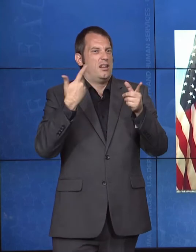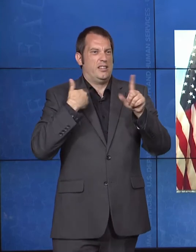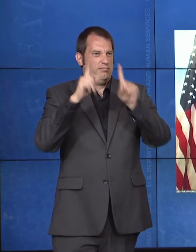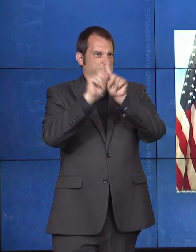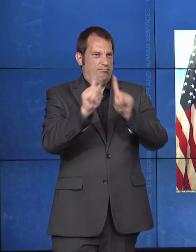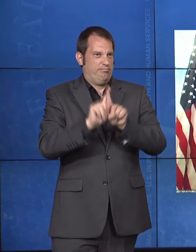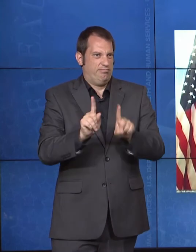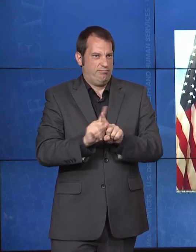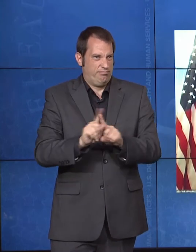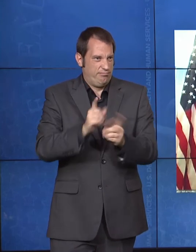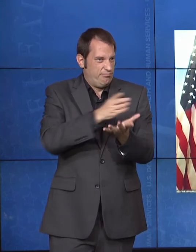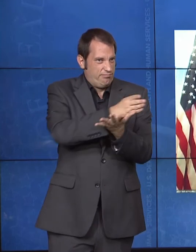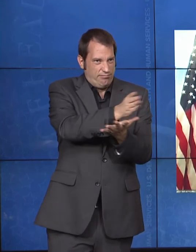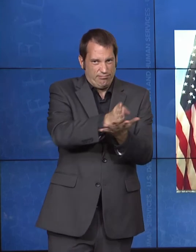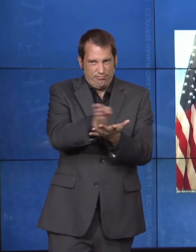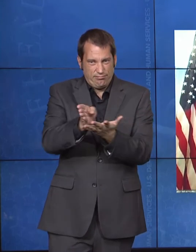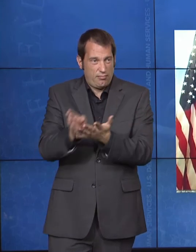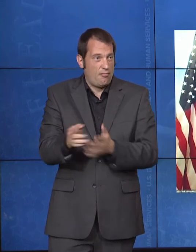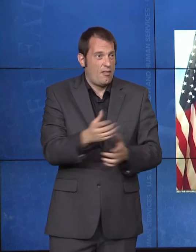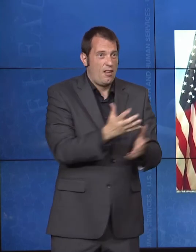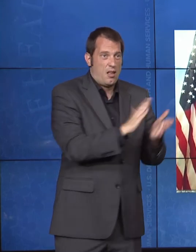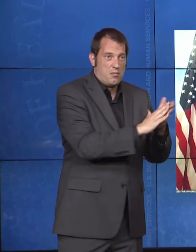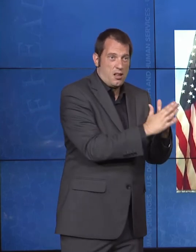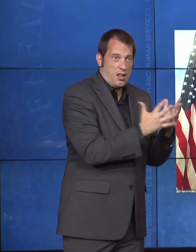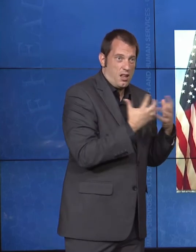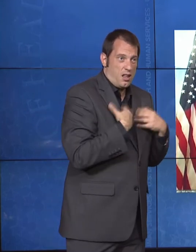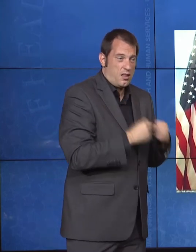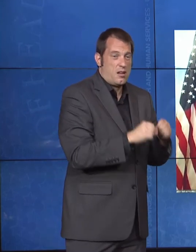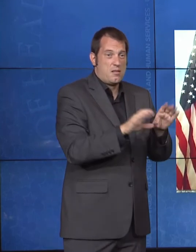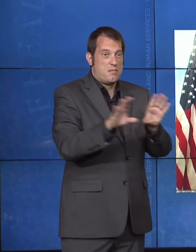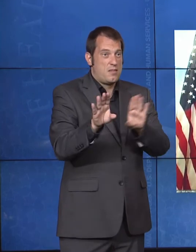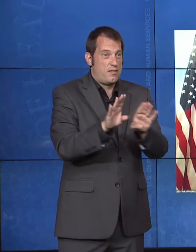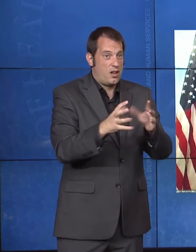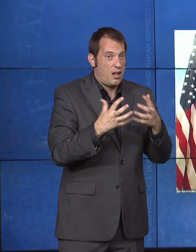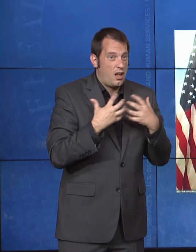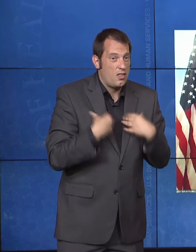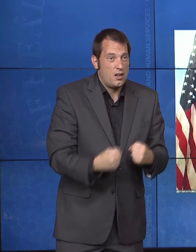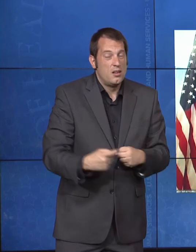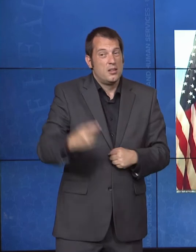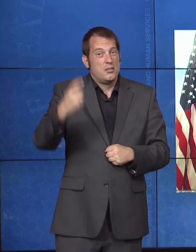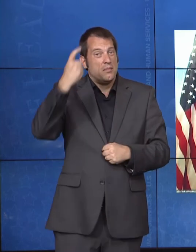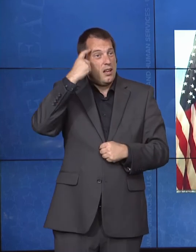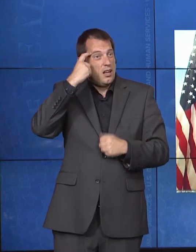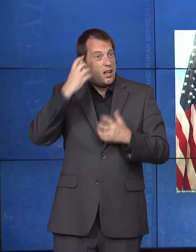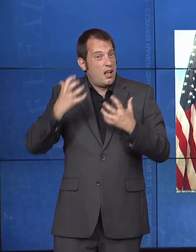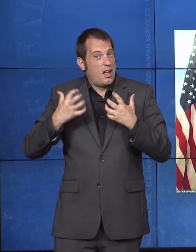health, and dental health professionals who will be working alongside the licensed providers